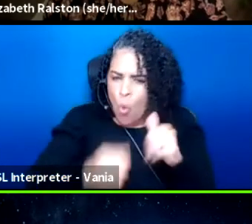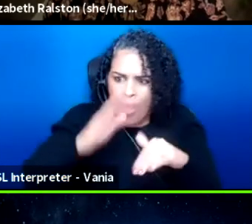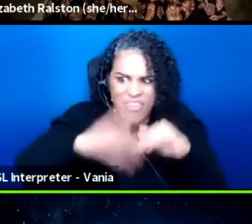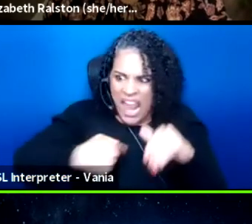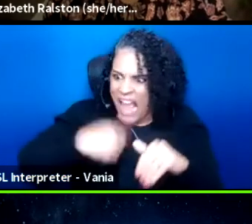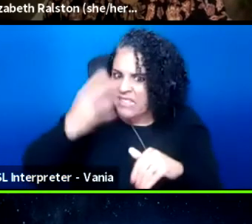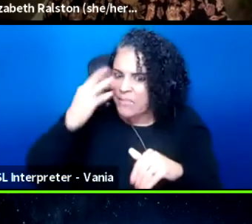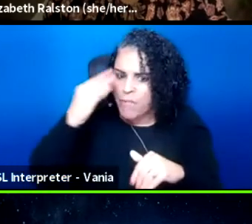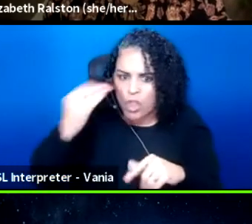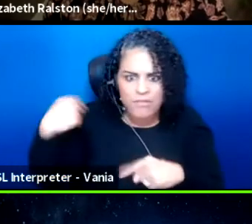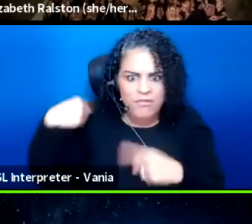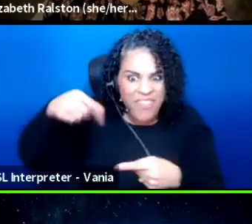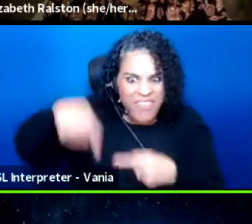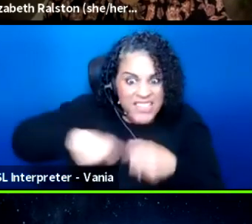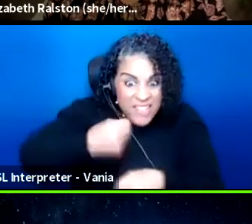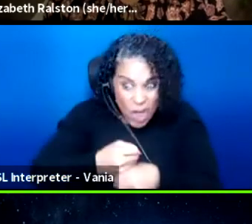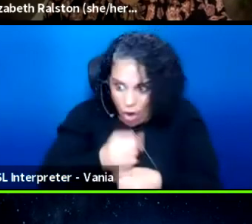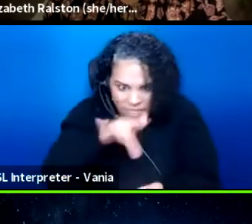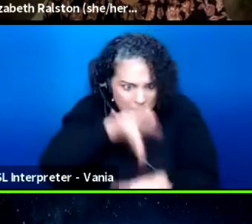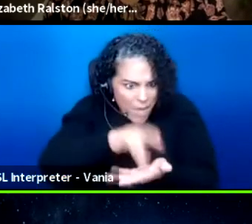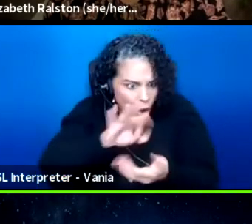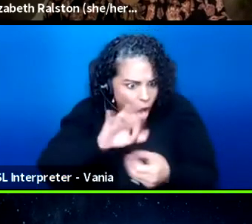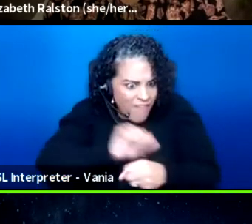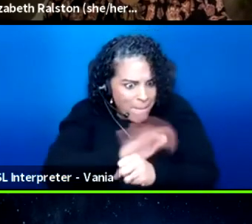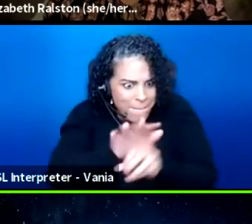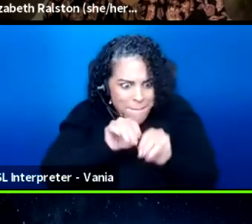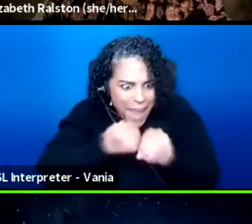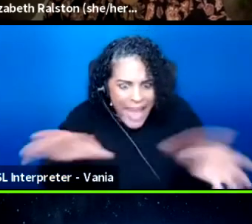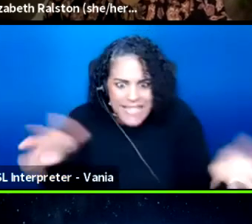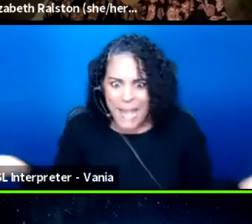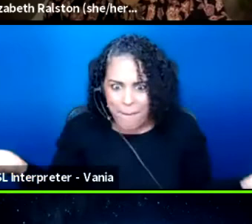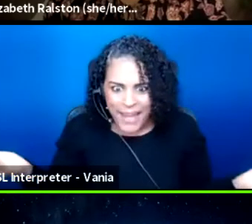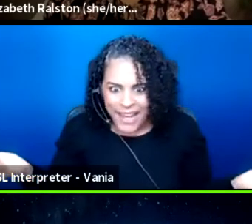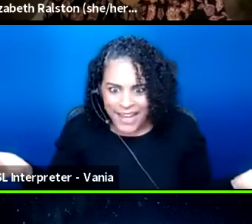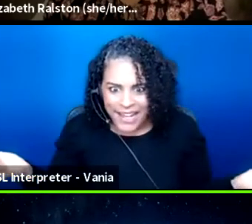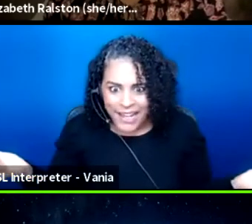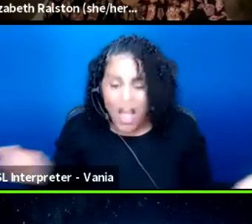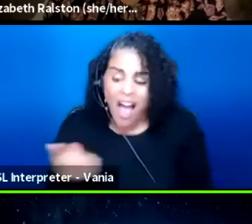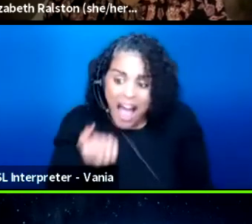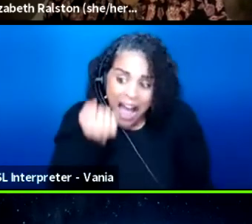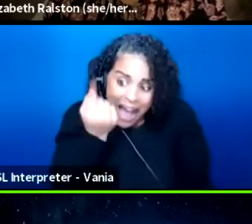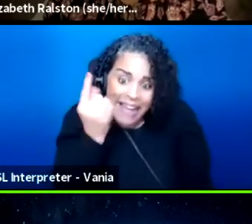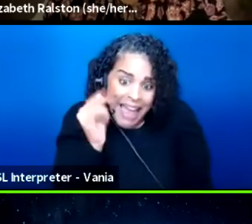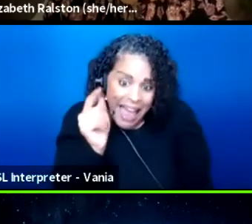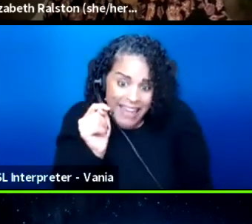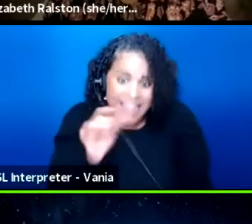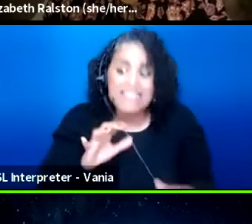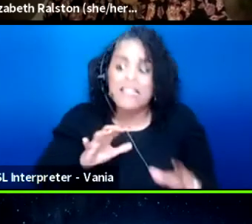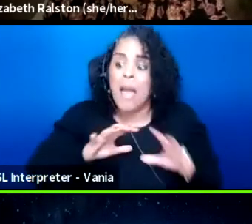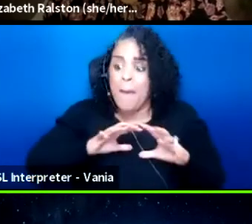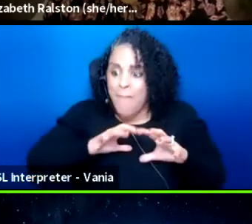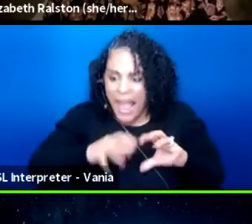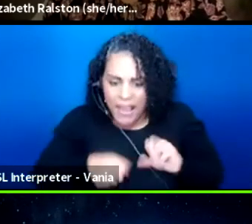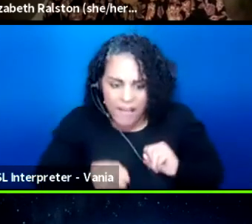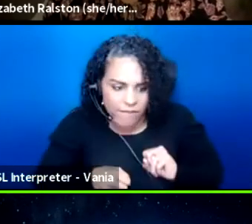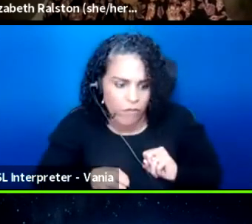and we're in the midst of a pandemic, so I get it. It's painful and it hurts,